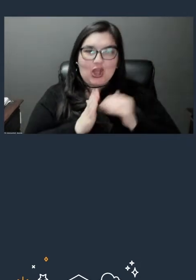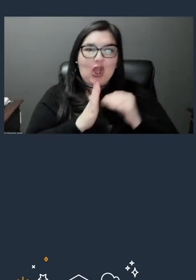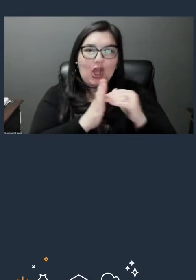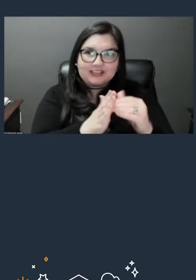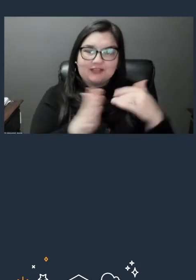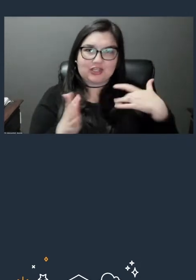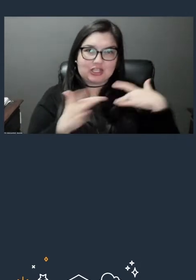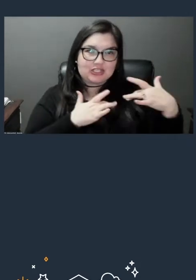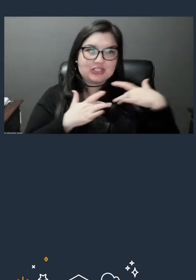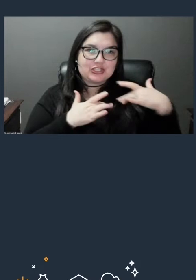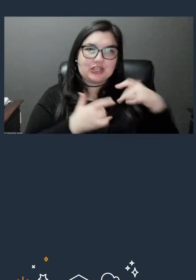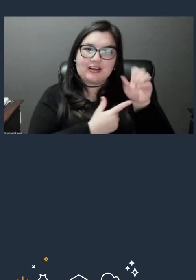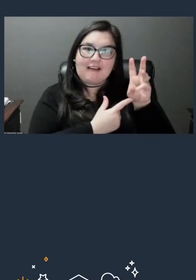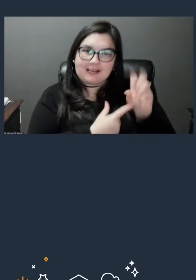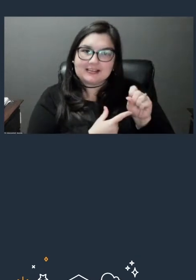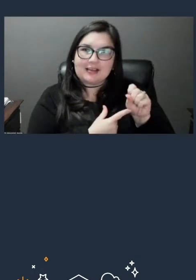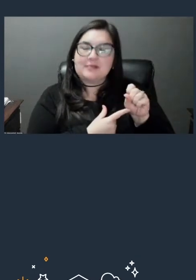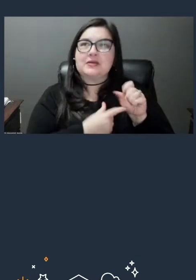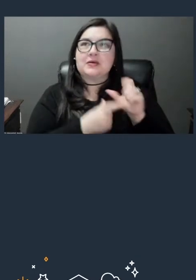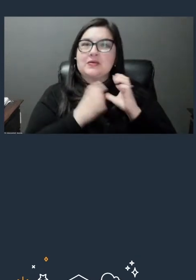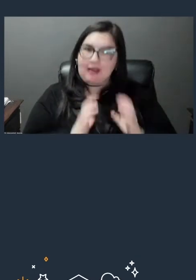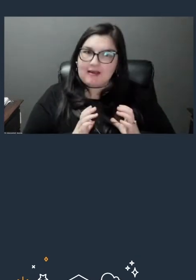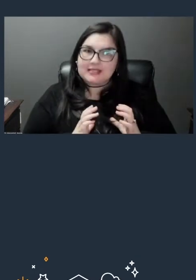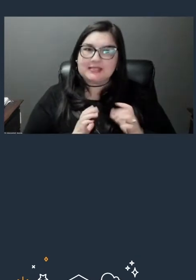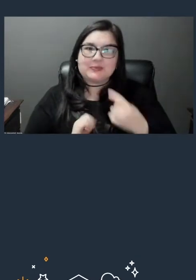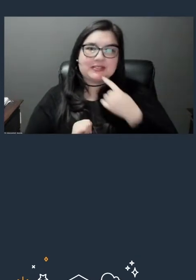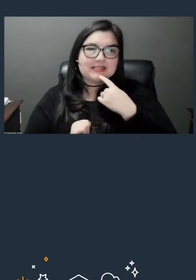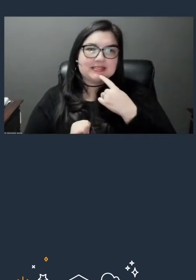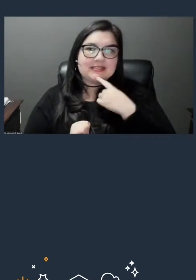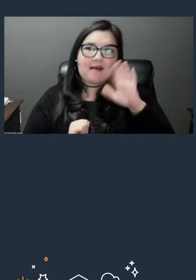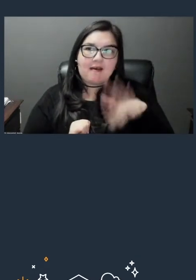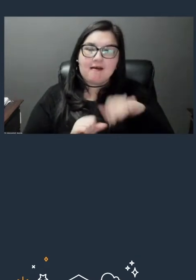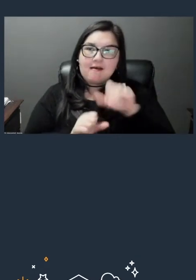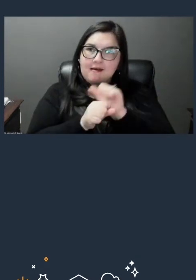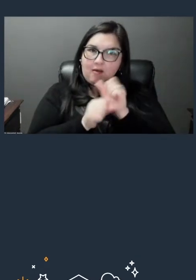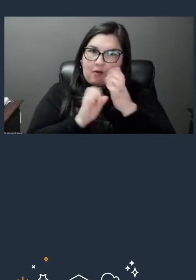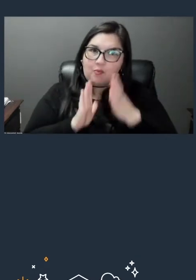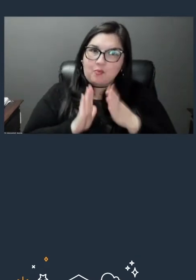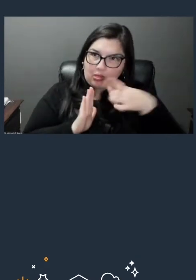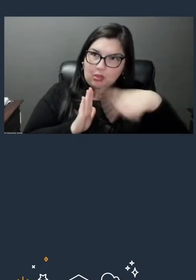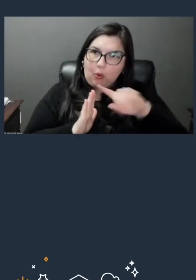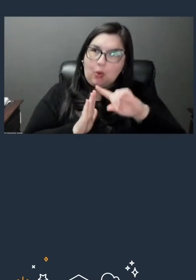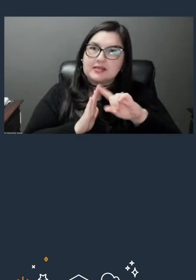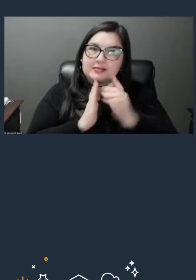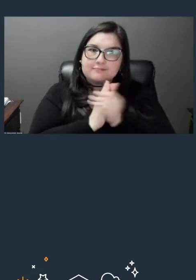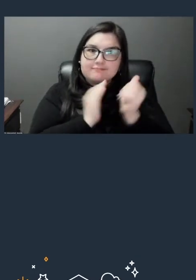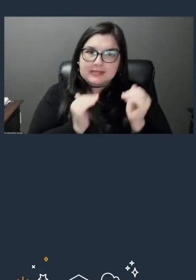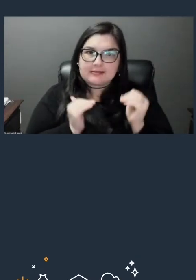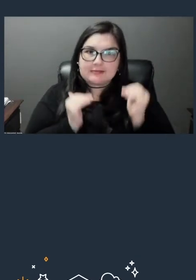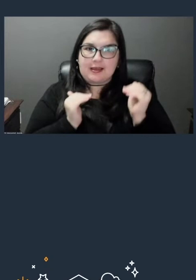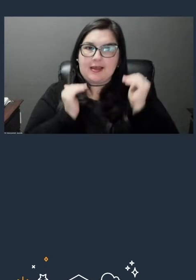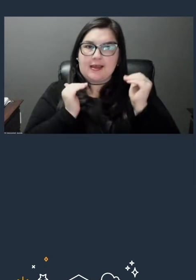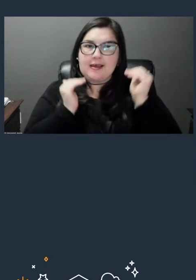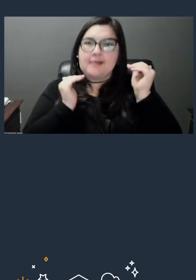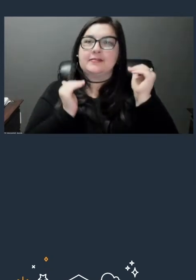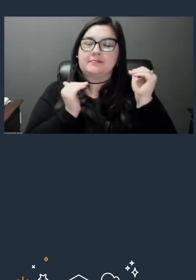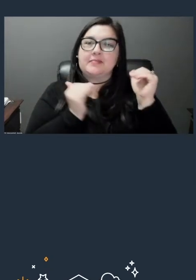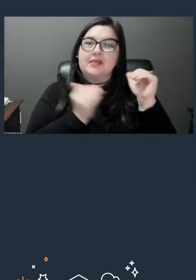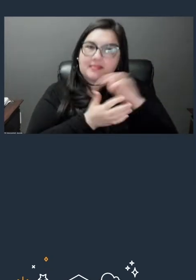for get getting their employees' skilled up in the cloud, you know, this is relatively speaking